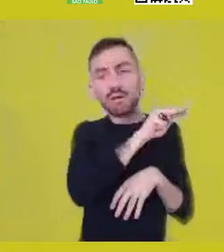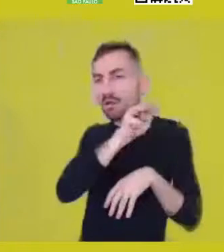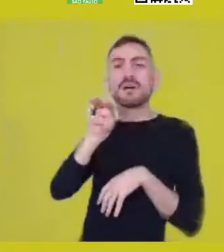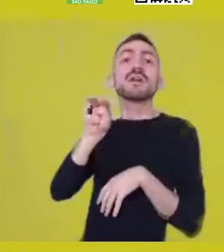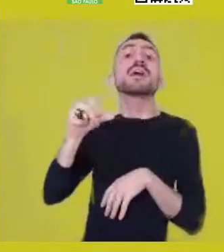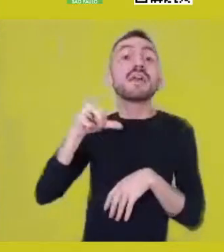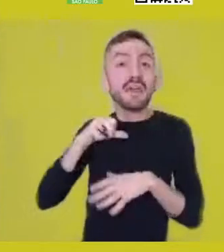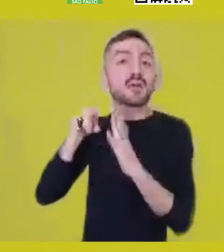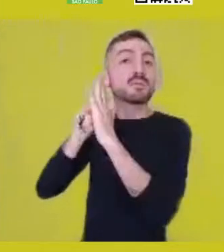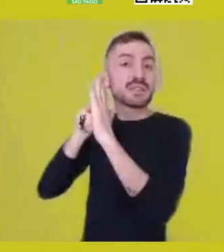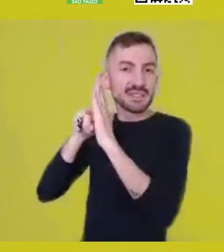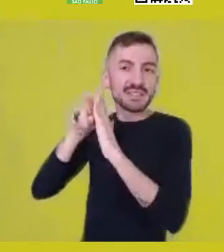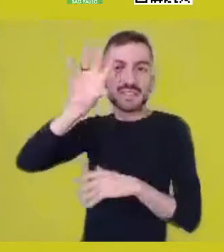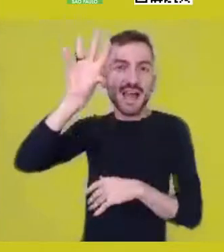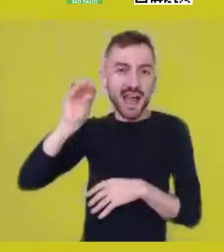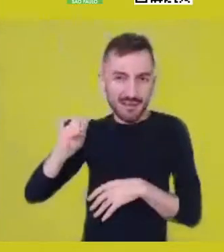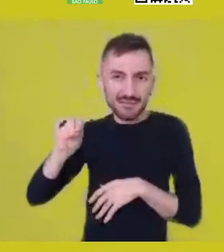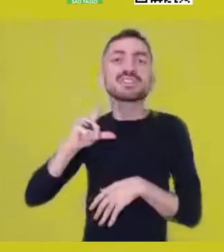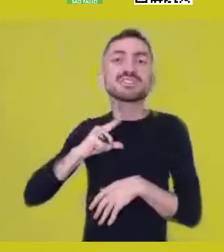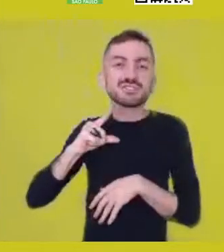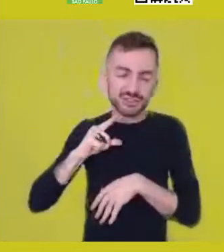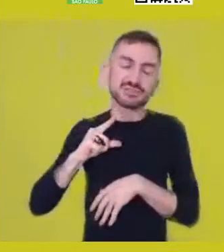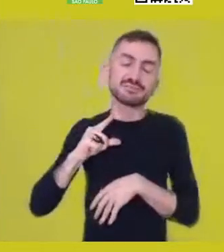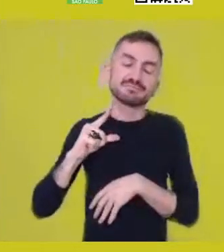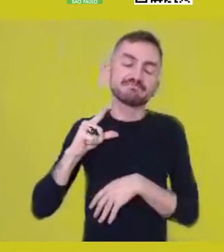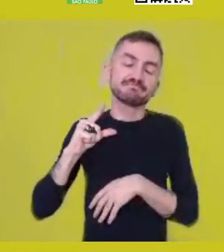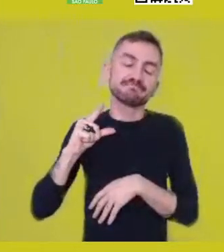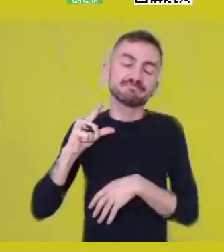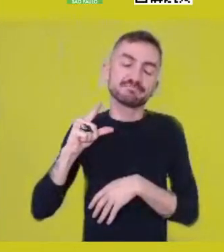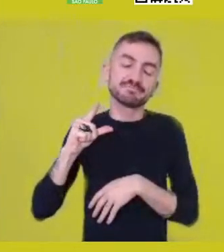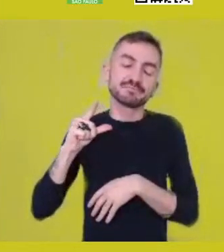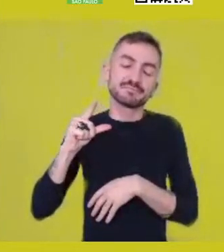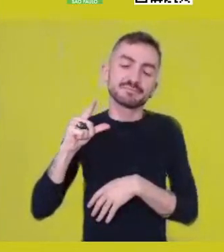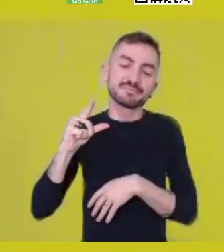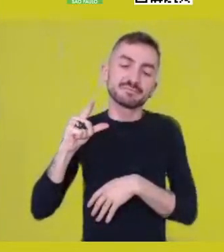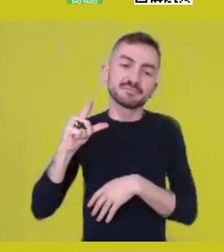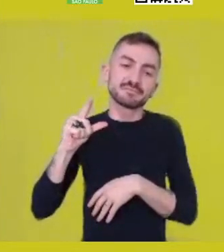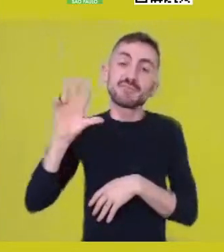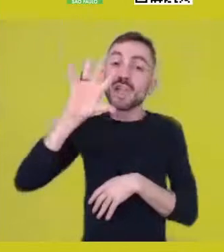of the African continent, which has some possibilities